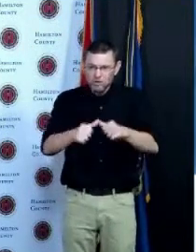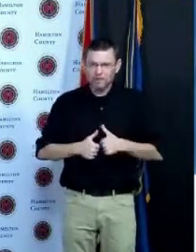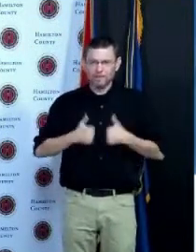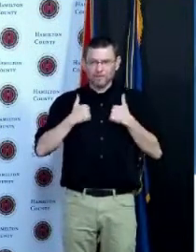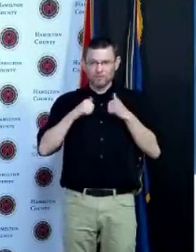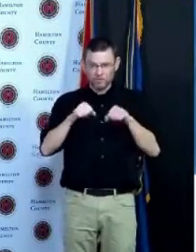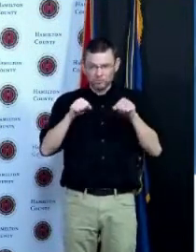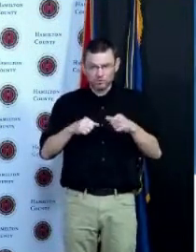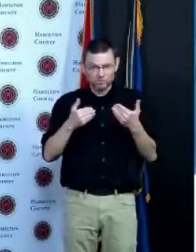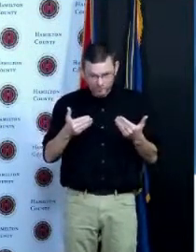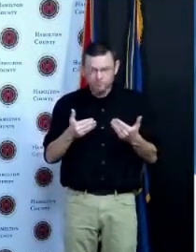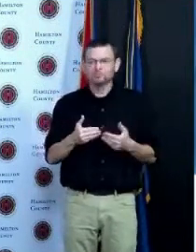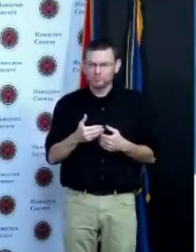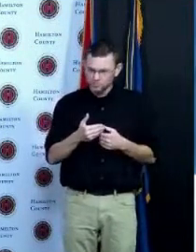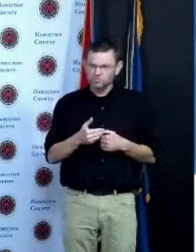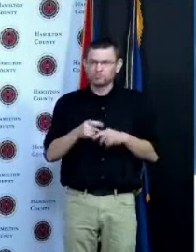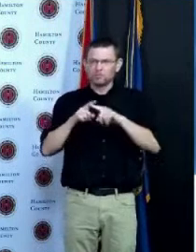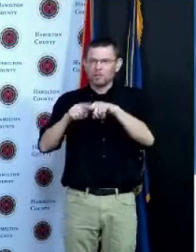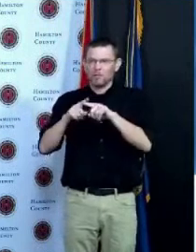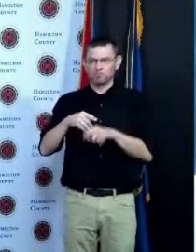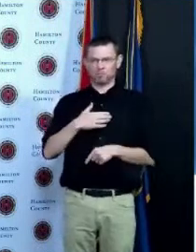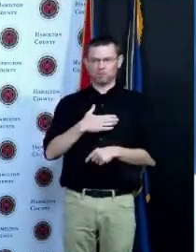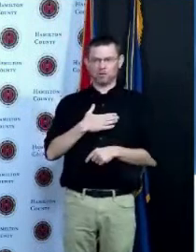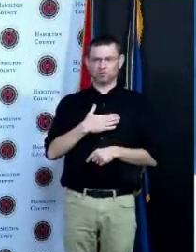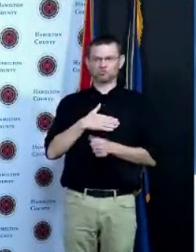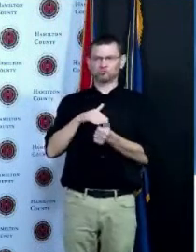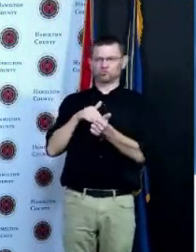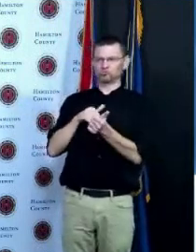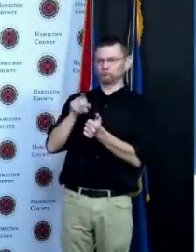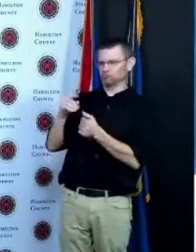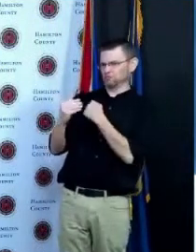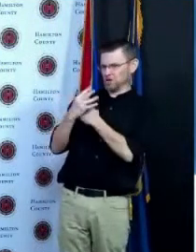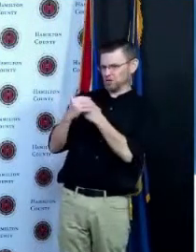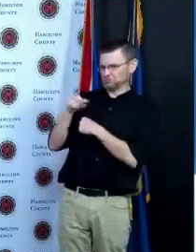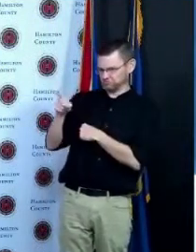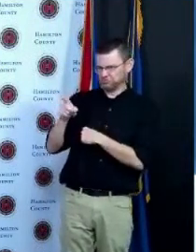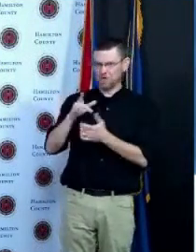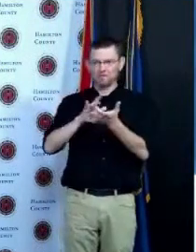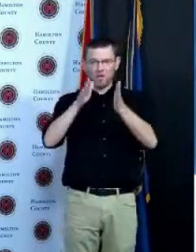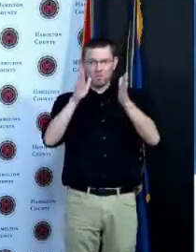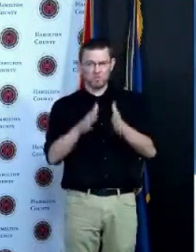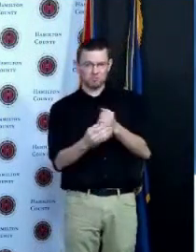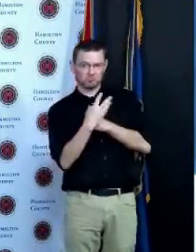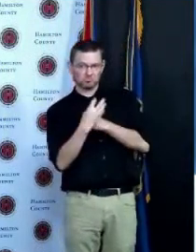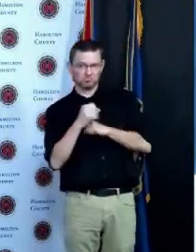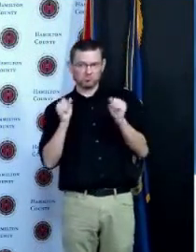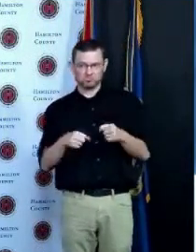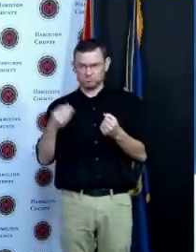medical advice and secondly a Pharmacist who told me to get her done and Denise I got her done yeah